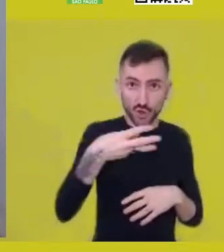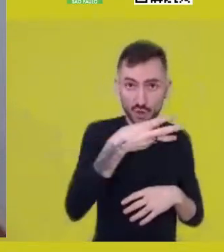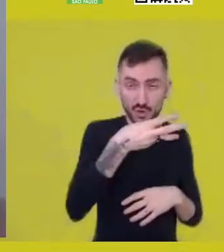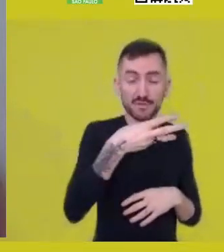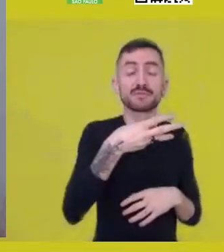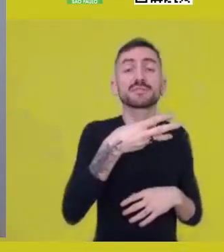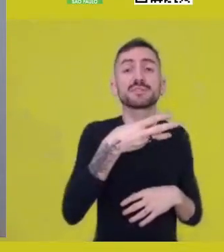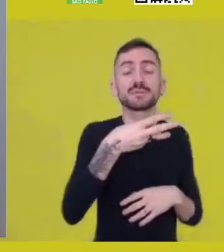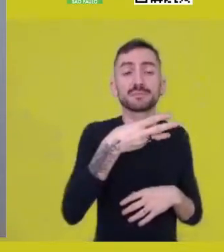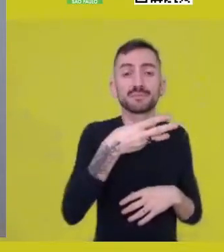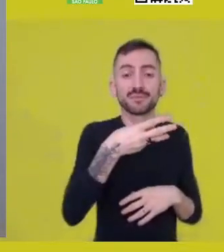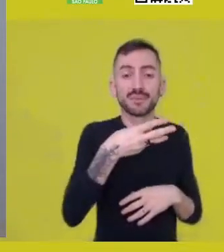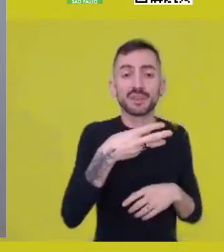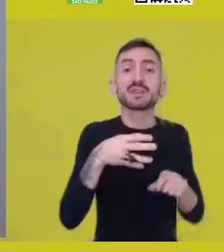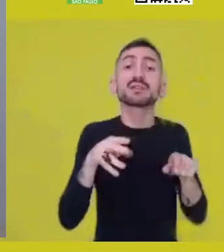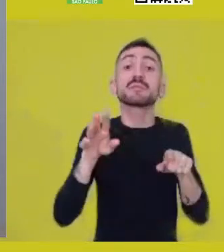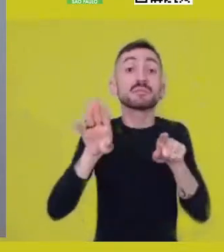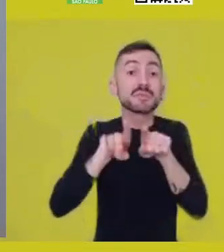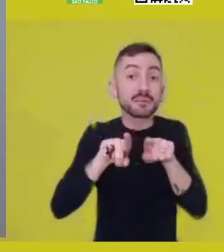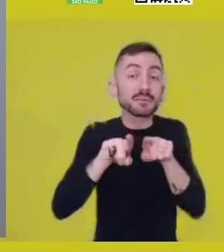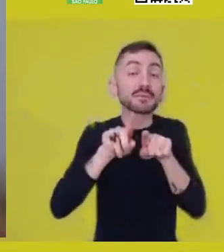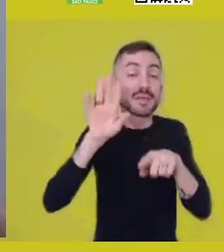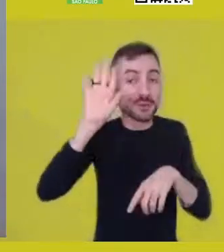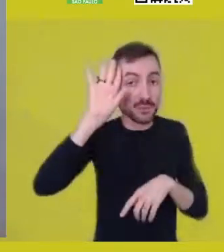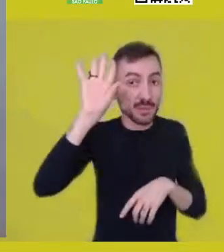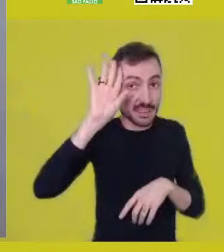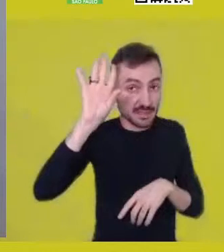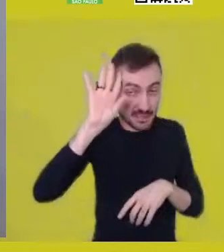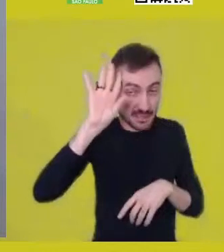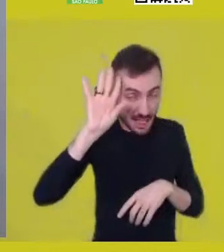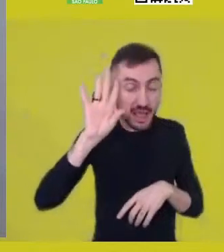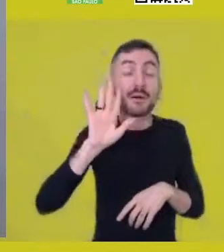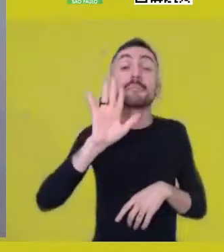properly thinking, and also, at the same time,